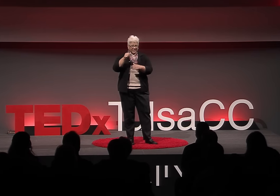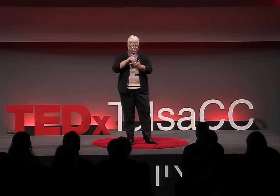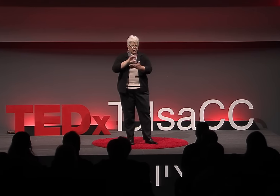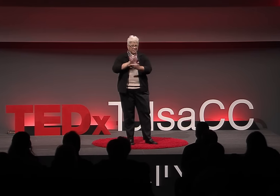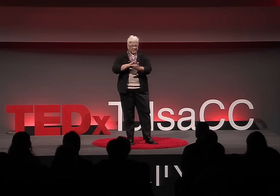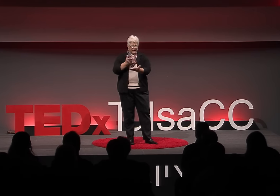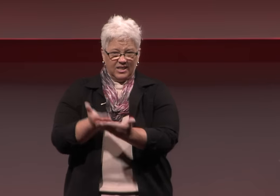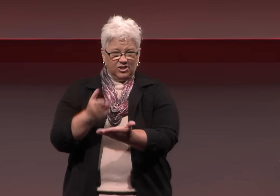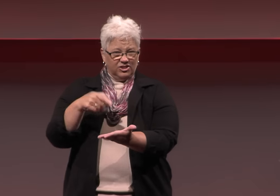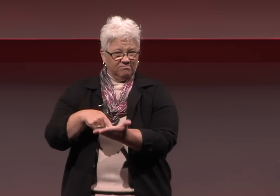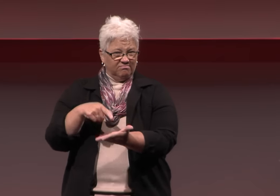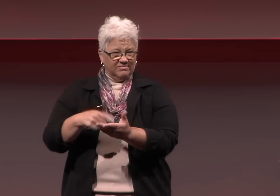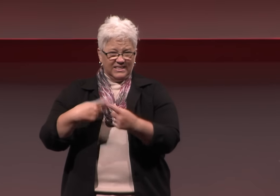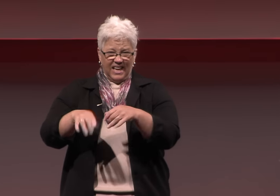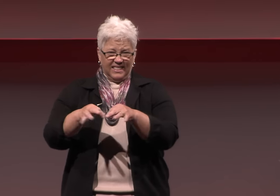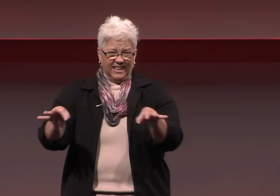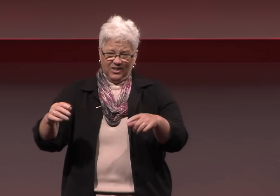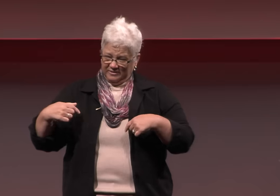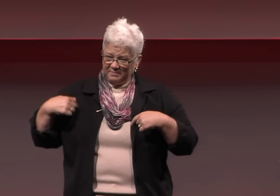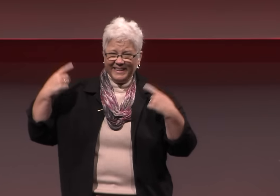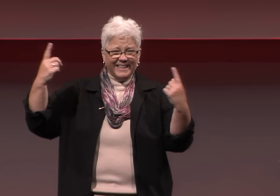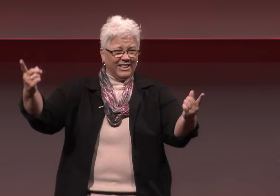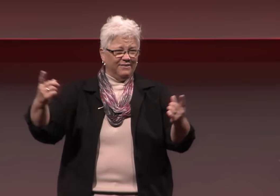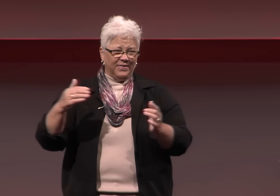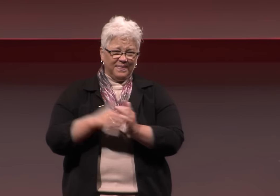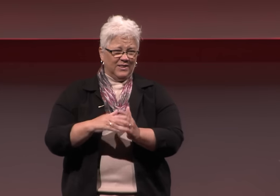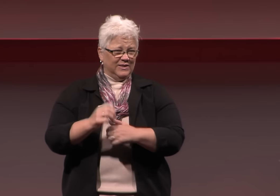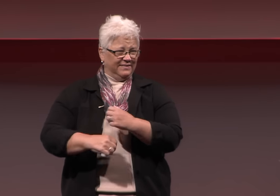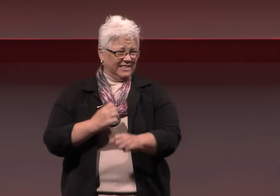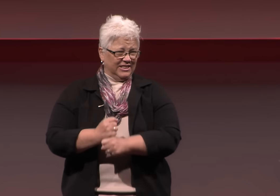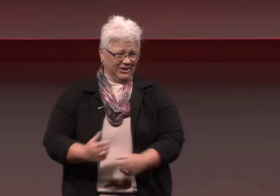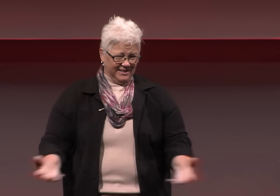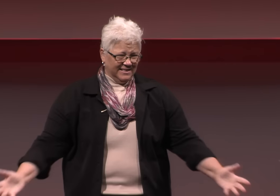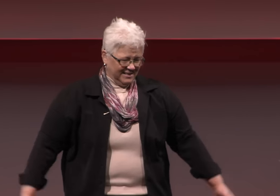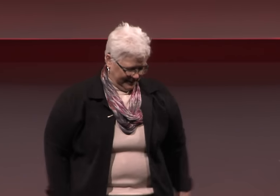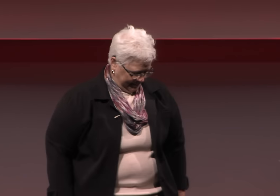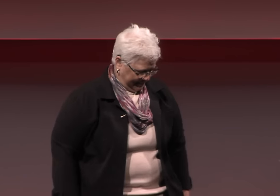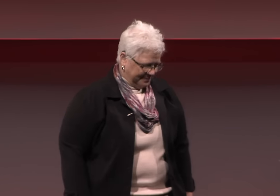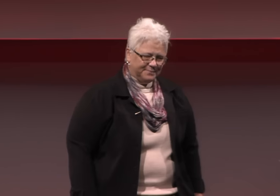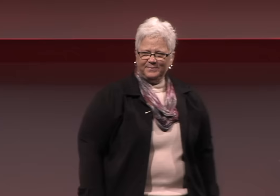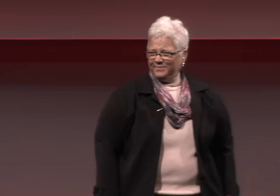That's the earliest documented use of sign language. It's been here ever since.